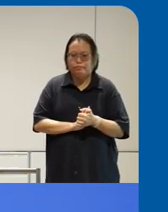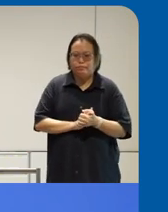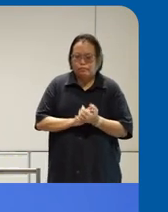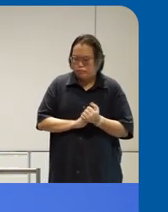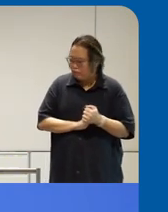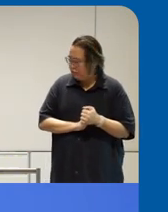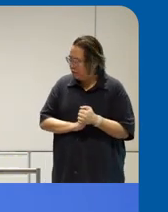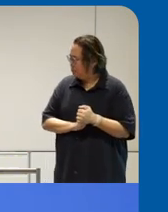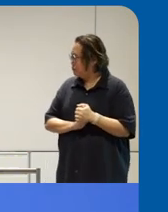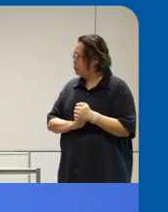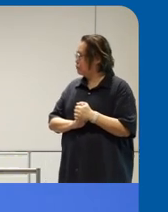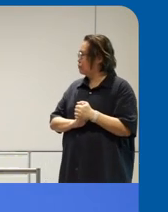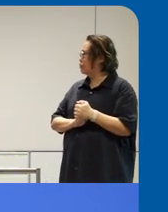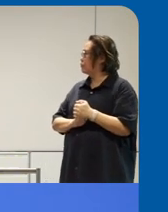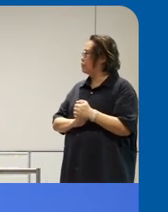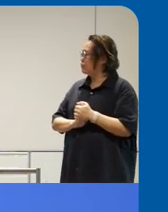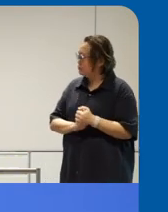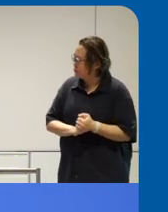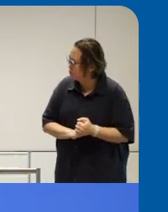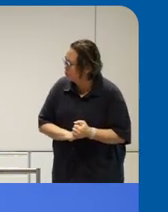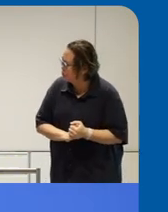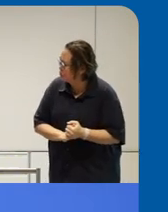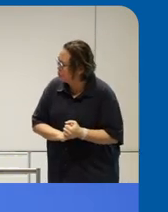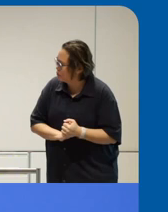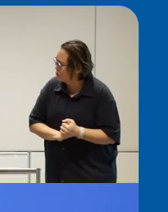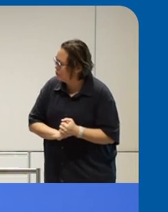can see why she's knowledge director there's so much knowledge she was sharing I believe